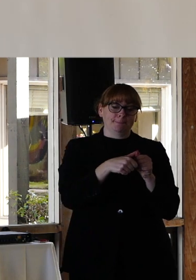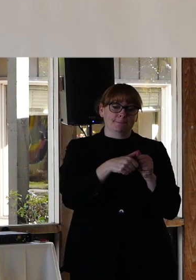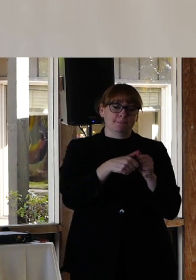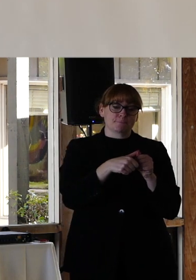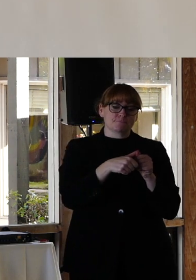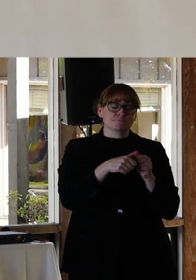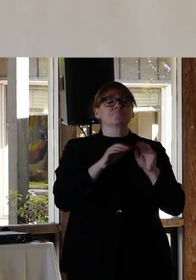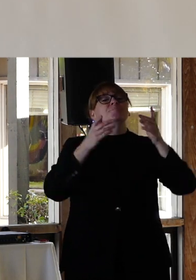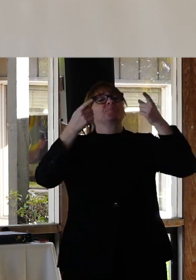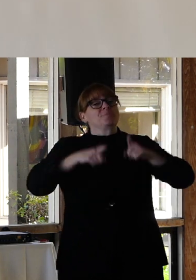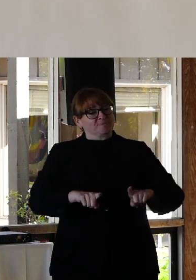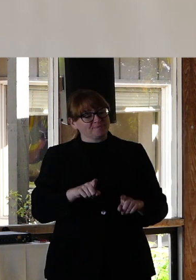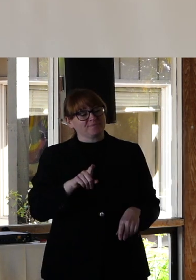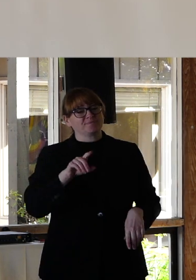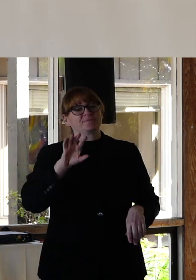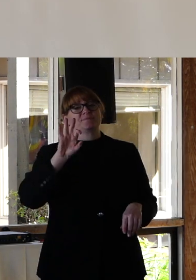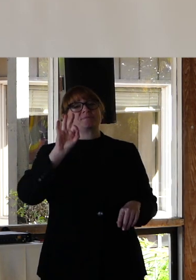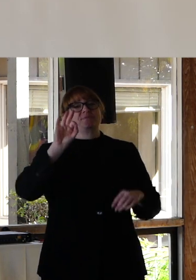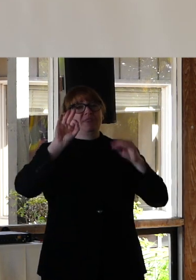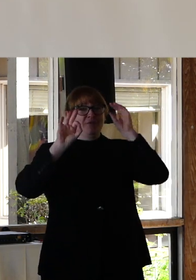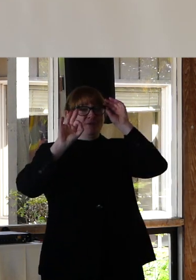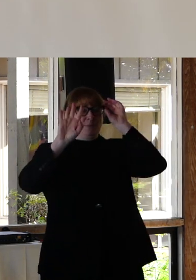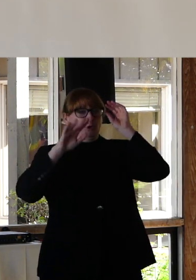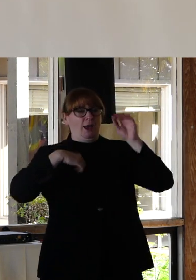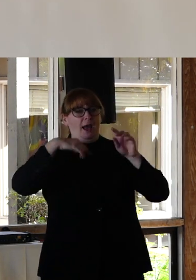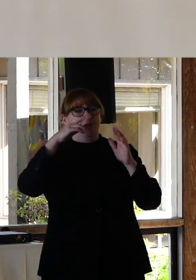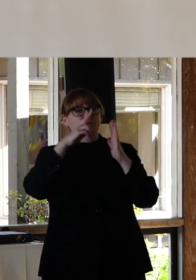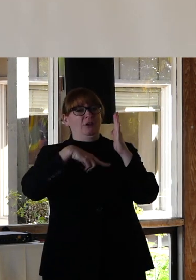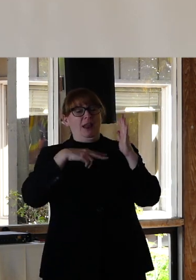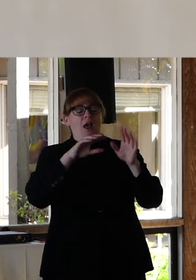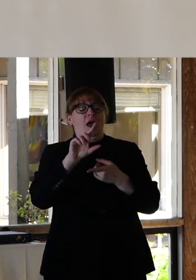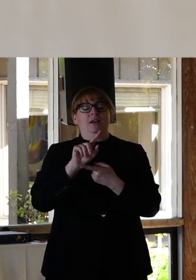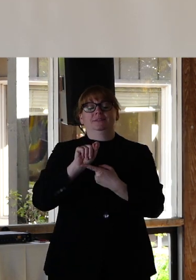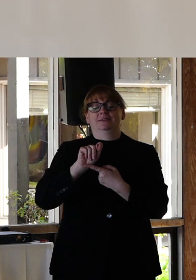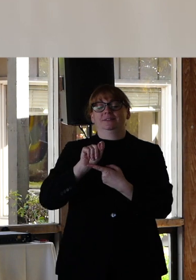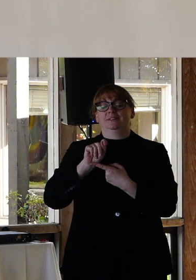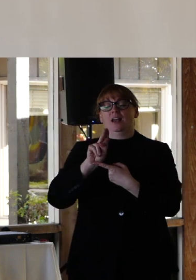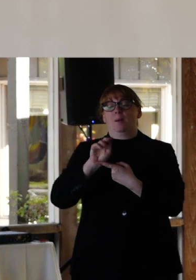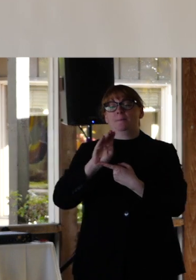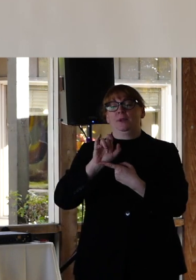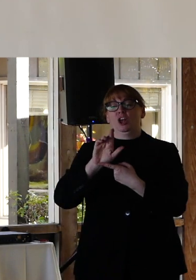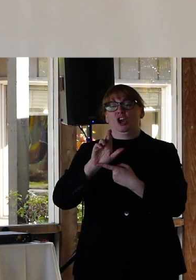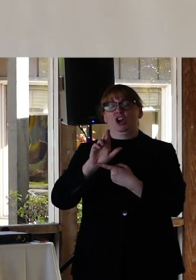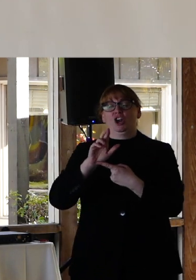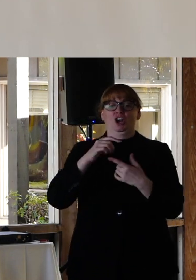is that I read a post once and I'm outing myself as millennial right? It was a tumblr post.